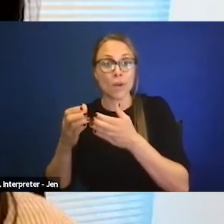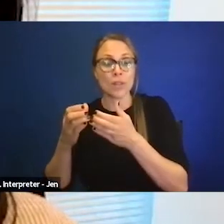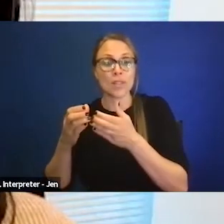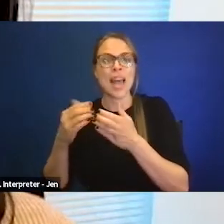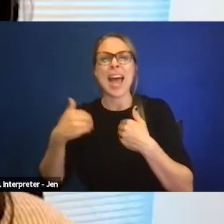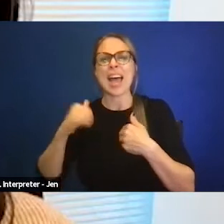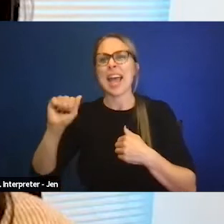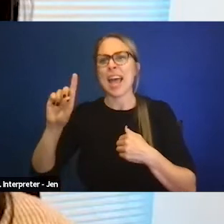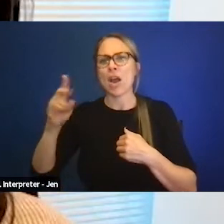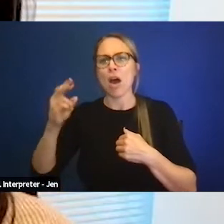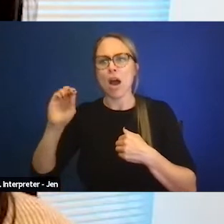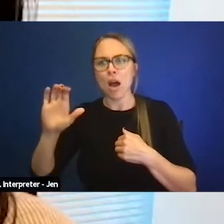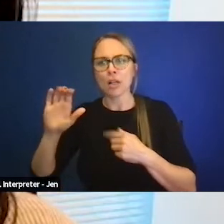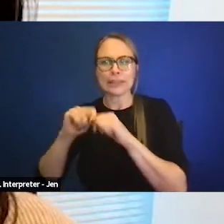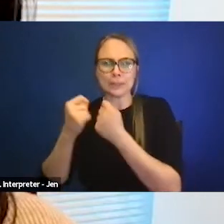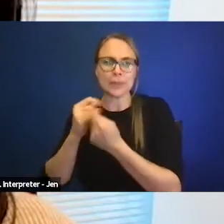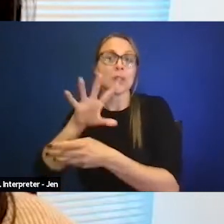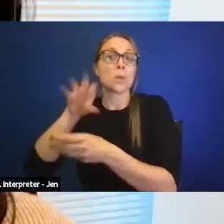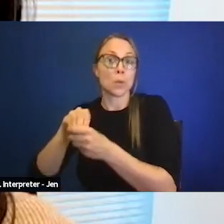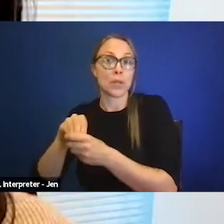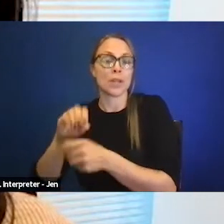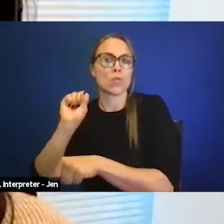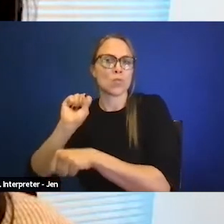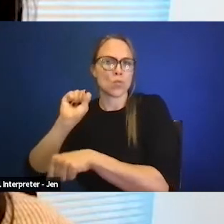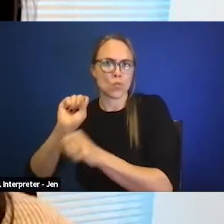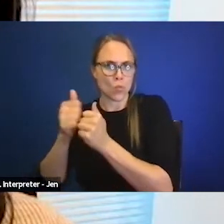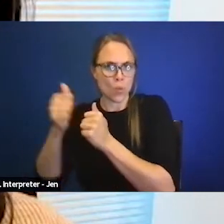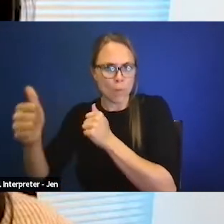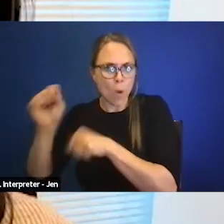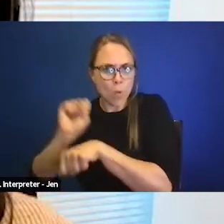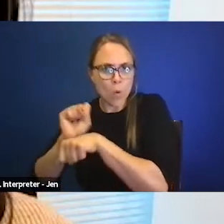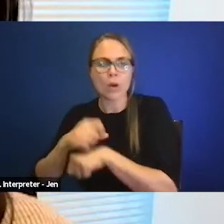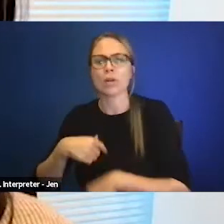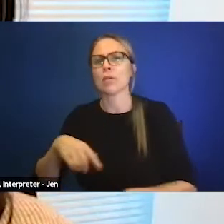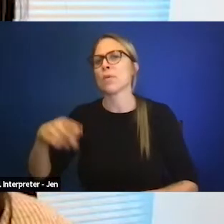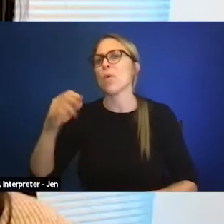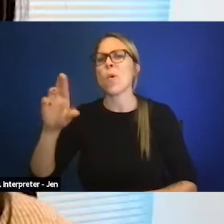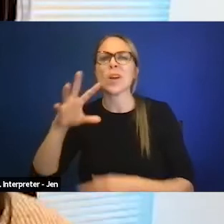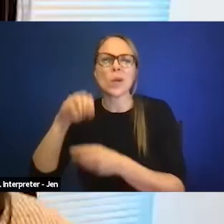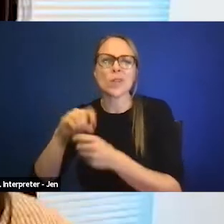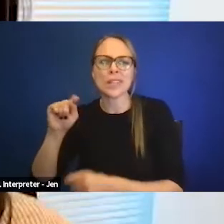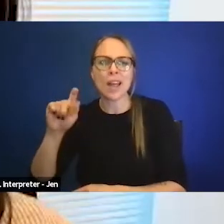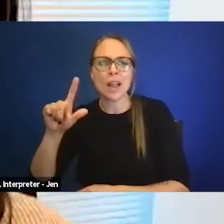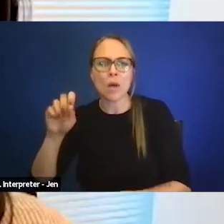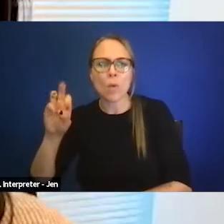including remote employees, if not teleworking part-time or remotely full-time.